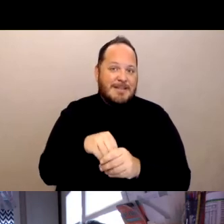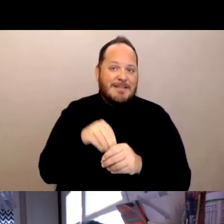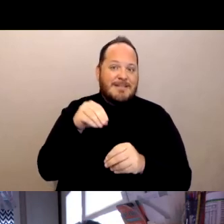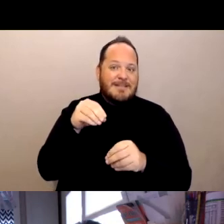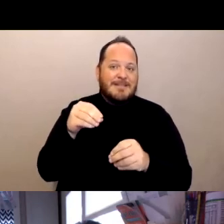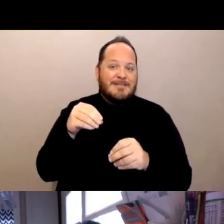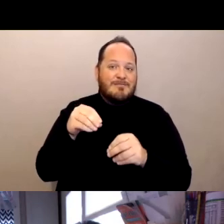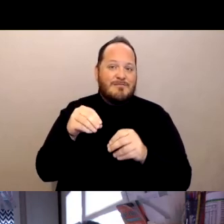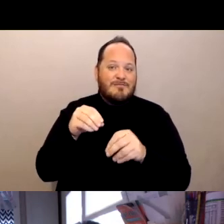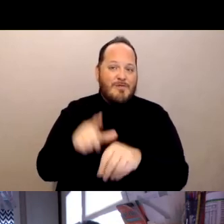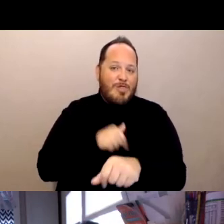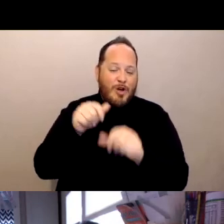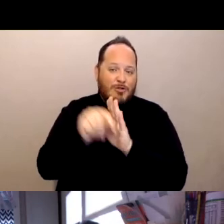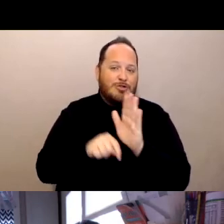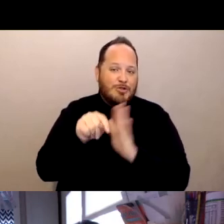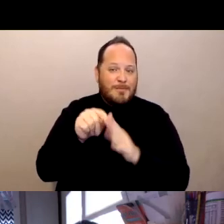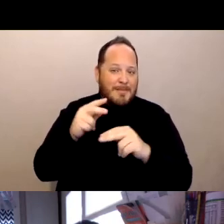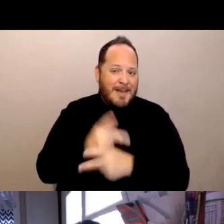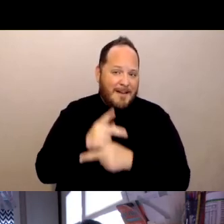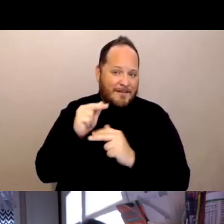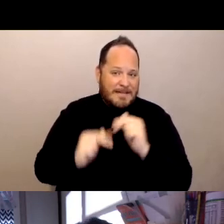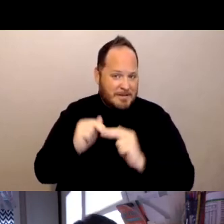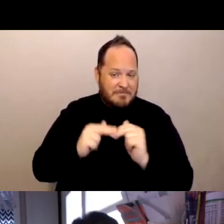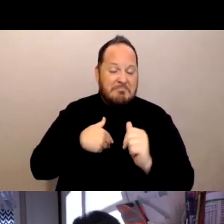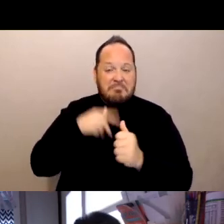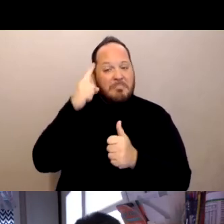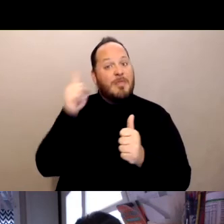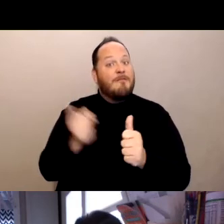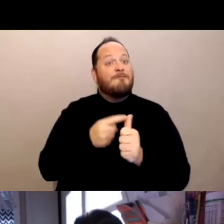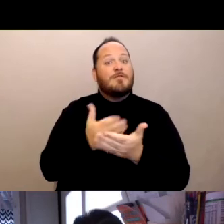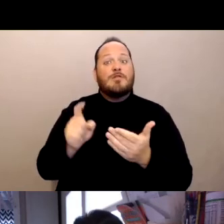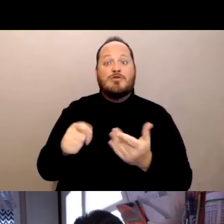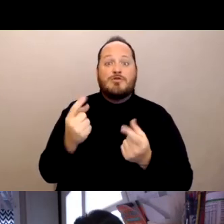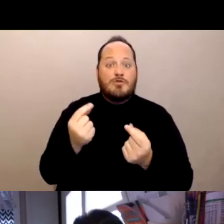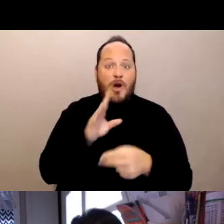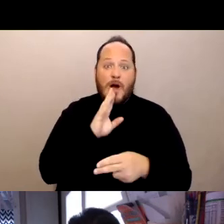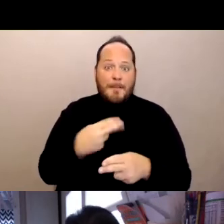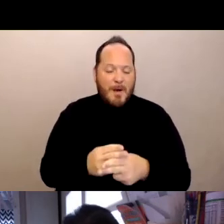and I thought the first thing we should talk about is how the vaccines were introduced